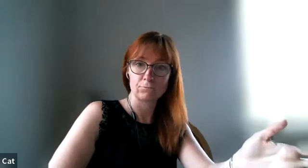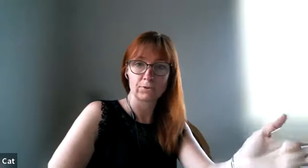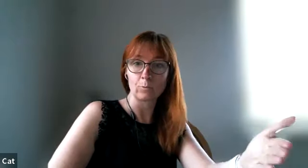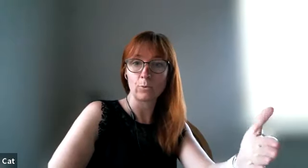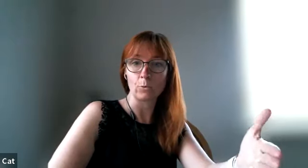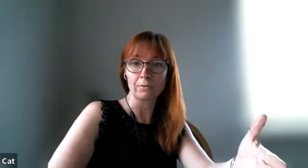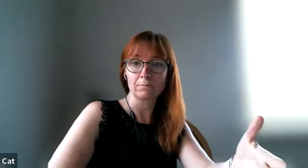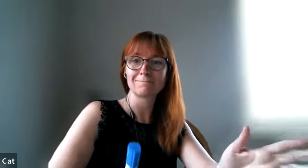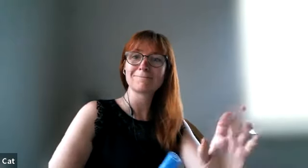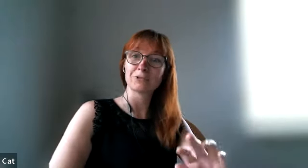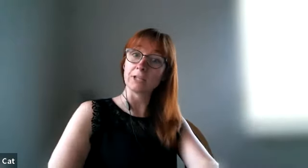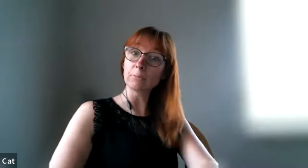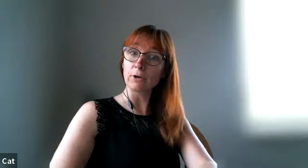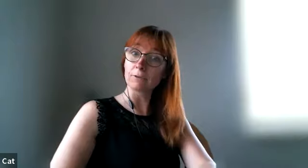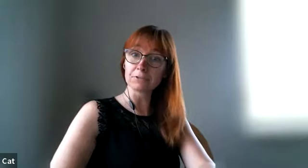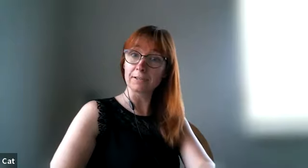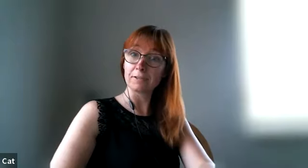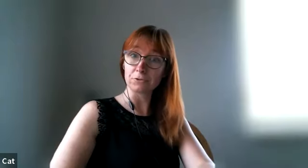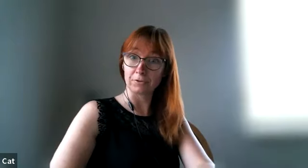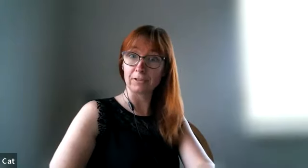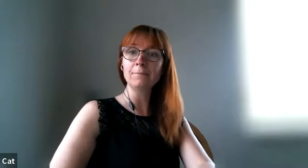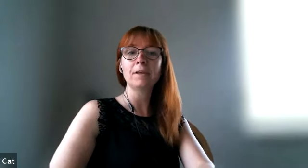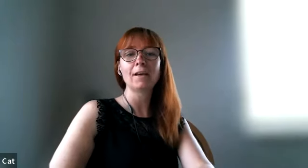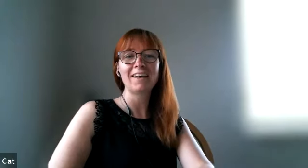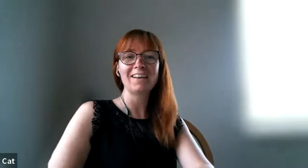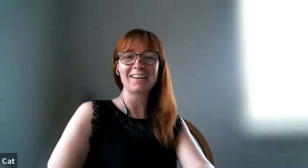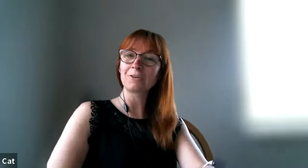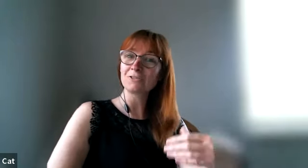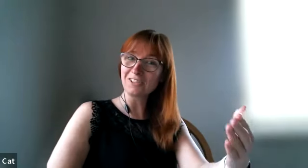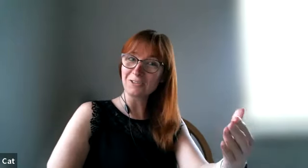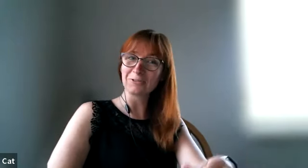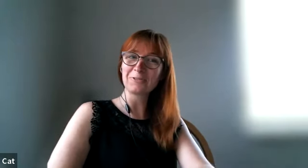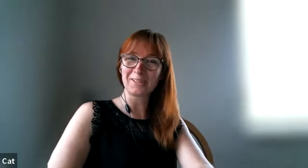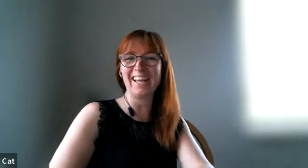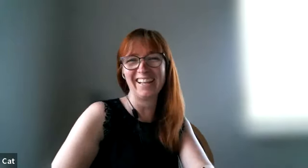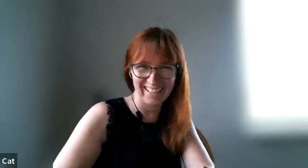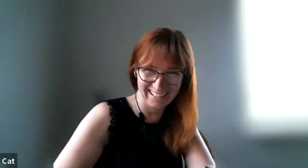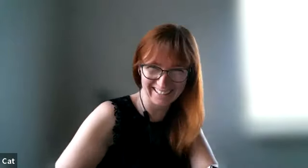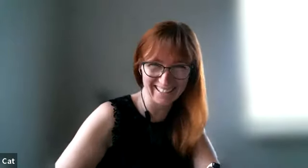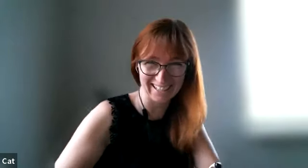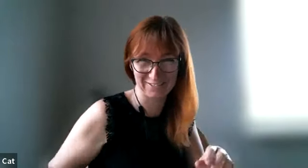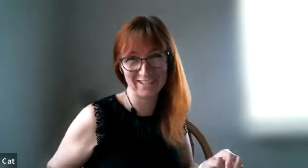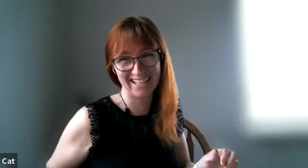start with one take a break on saturday and sunday and continue next week